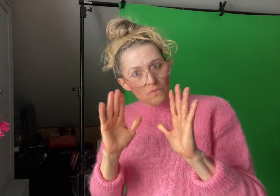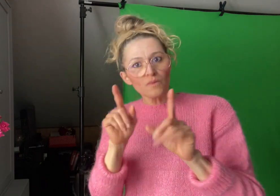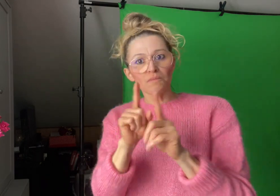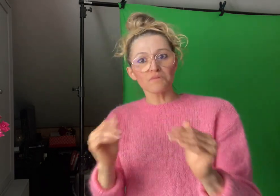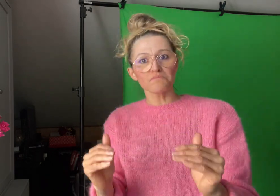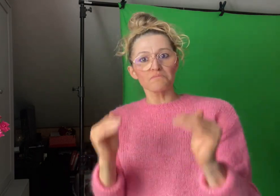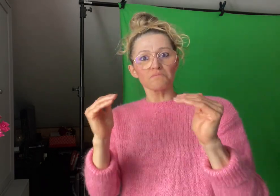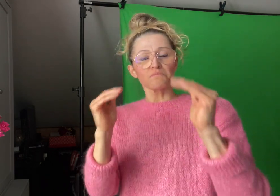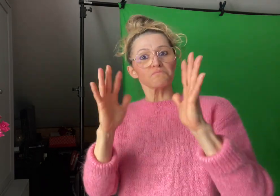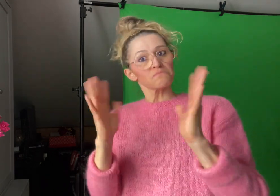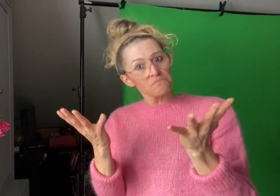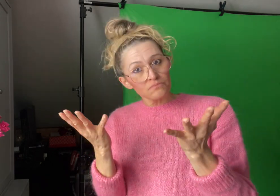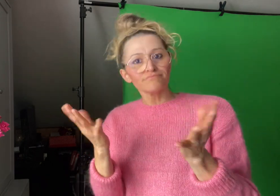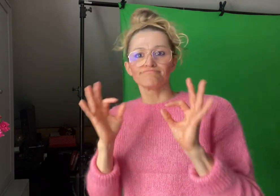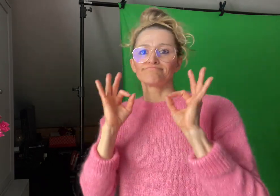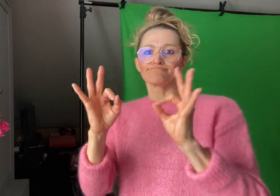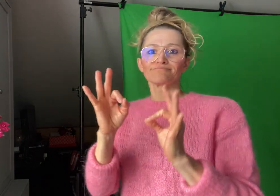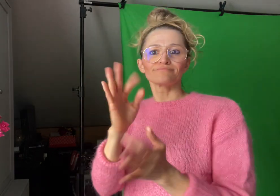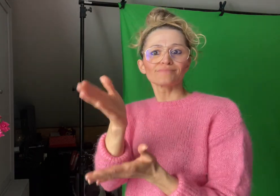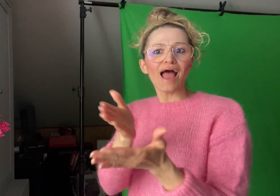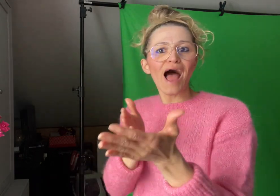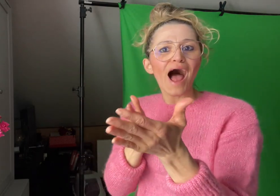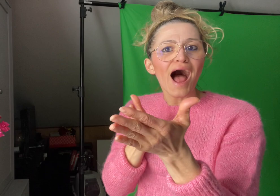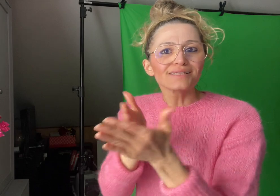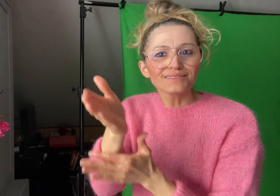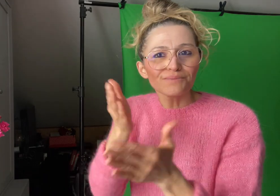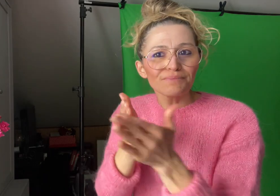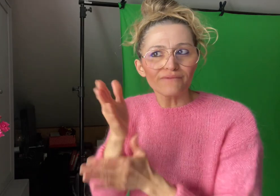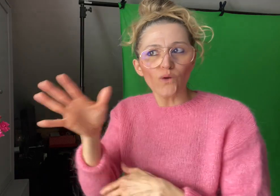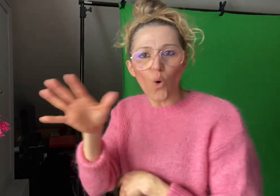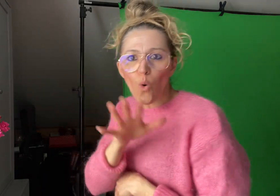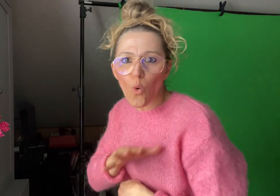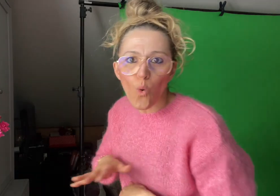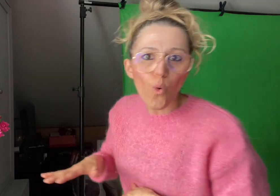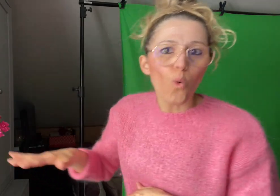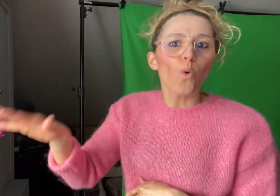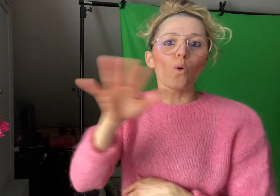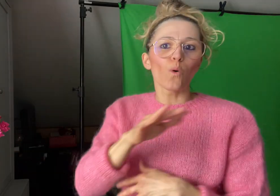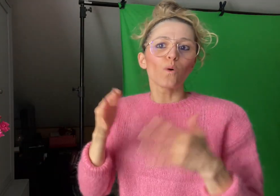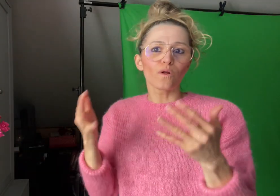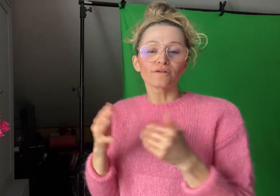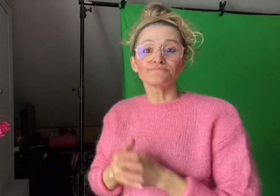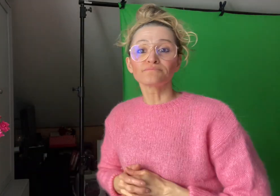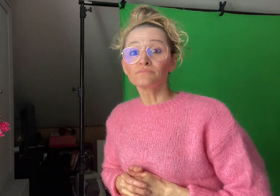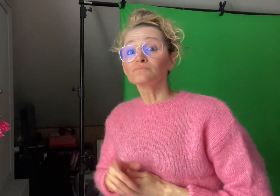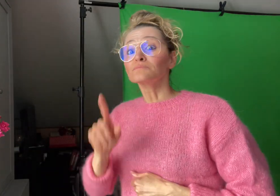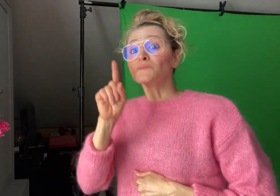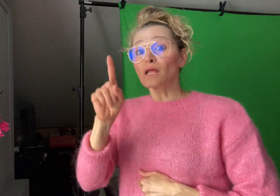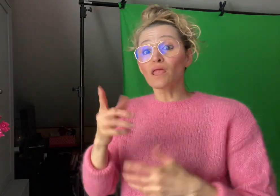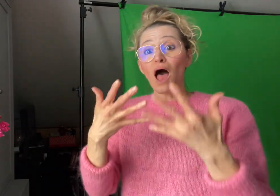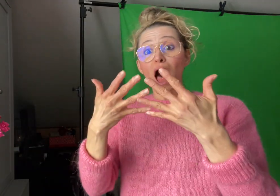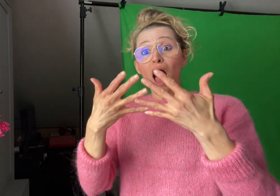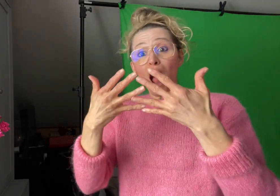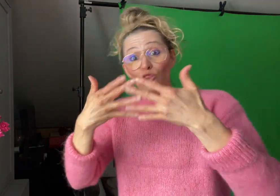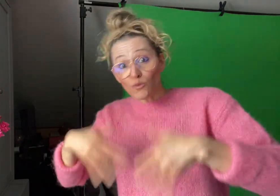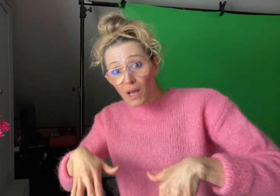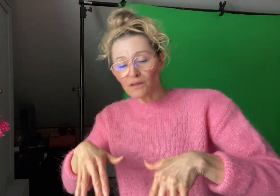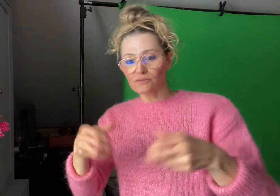for all Auto-generated captions can be turned on and off by going